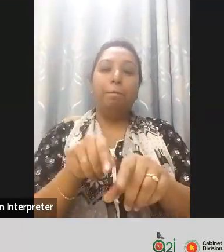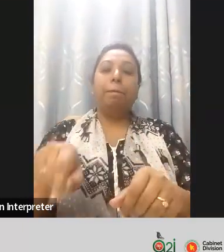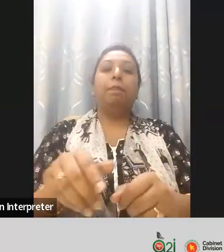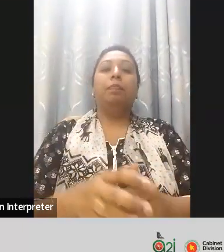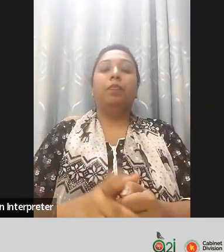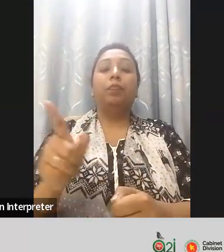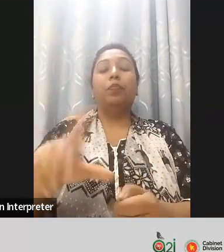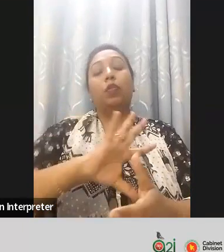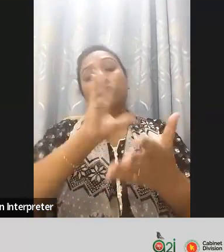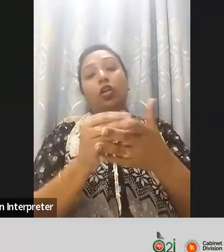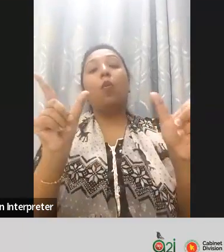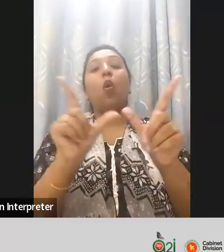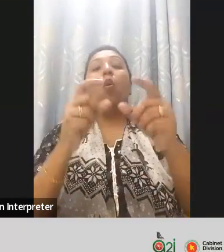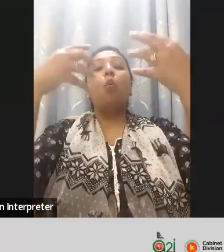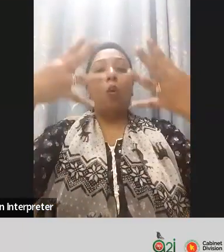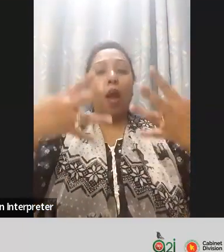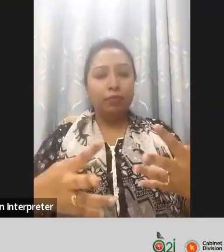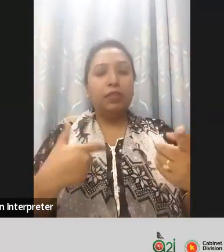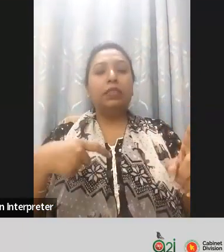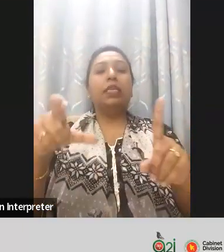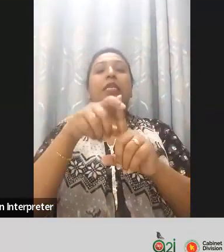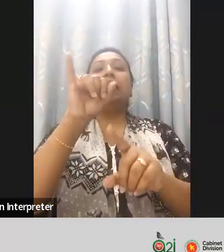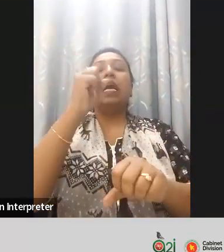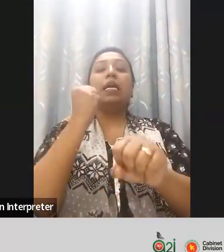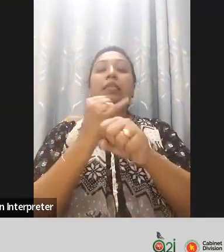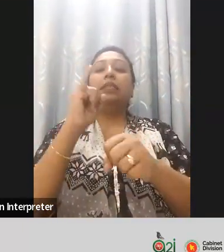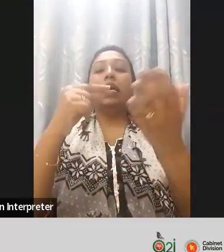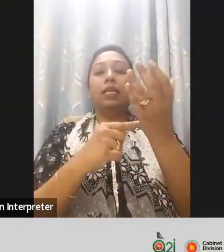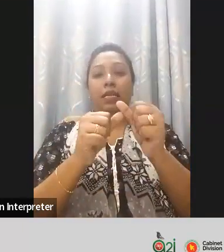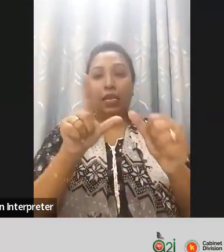the website and the digital services are accessible to the including the financial